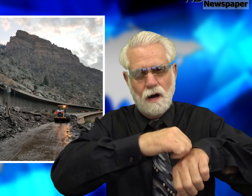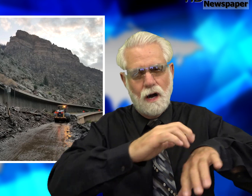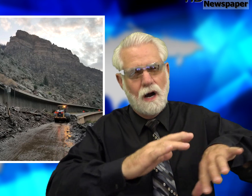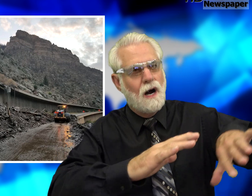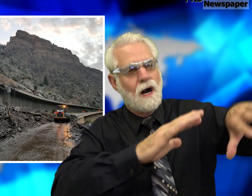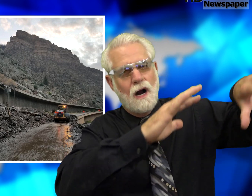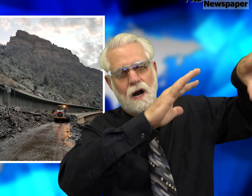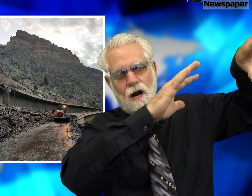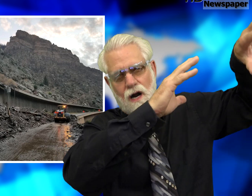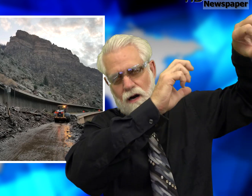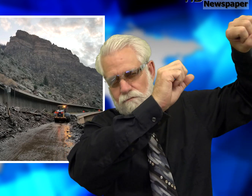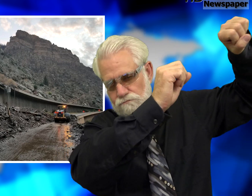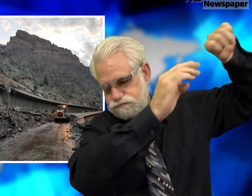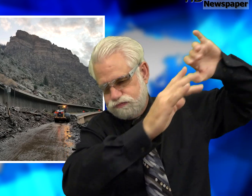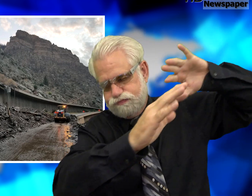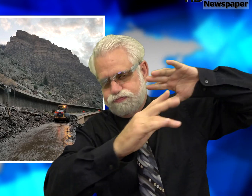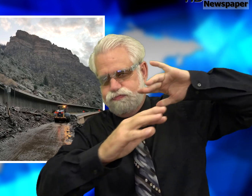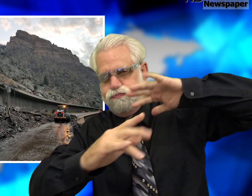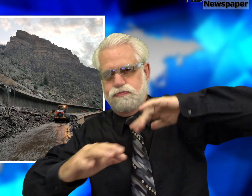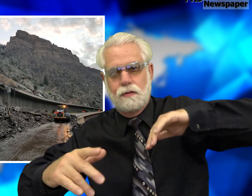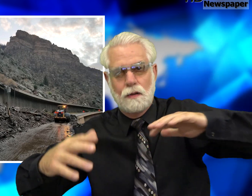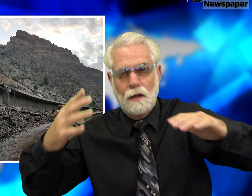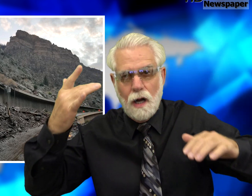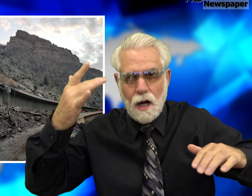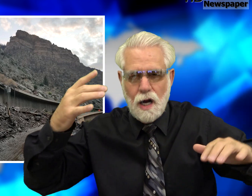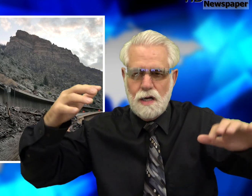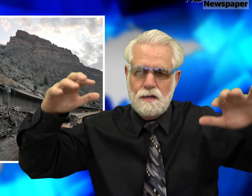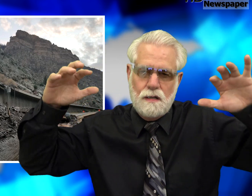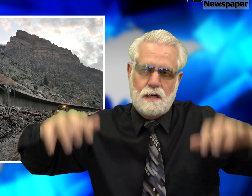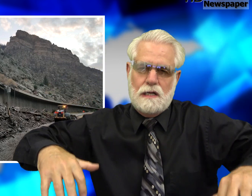I-70 had massive rock slide. Why?